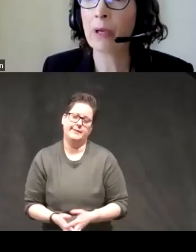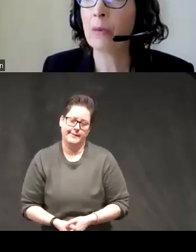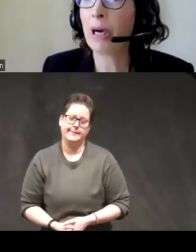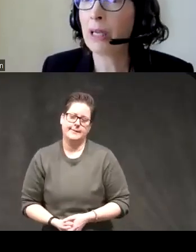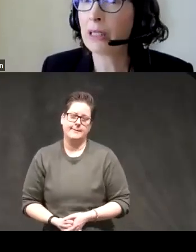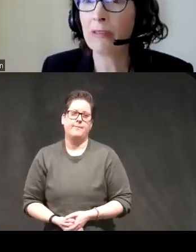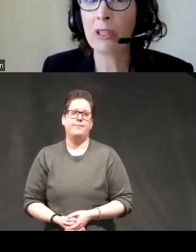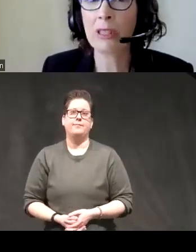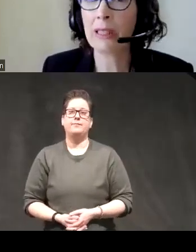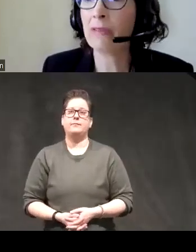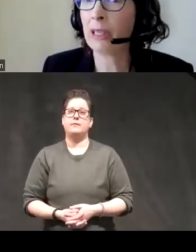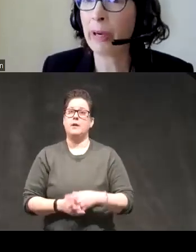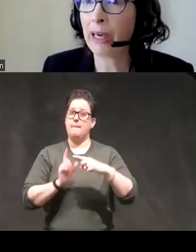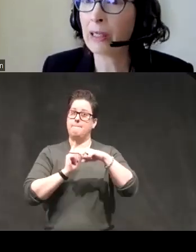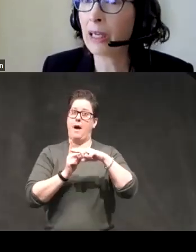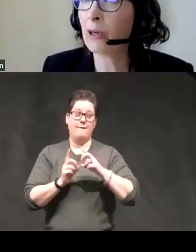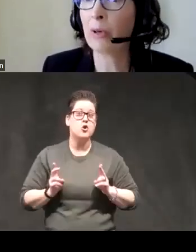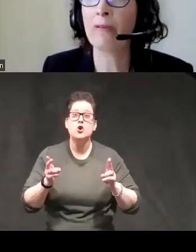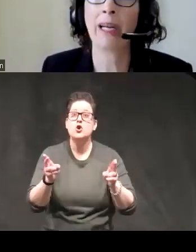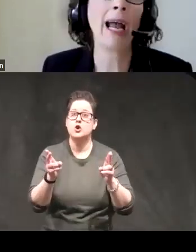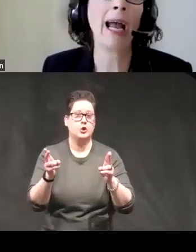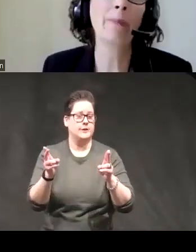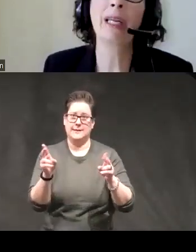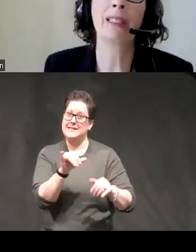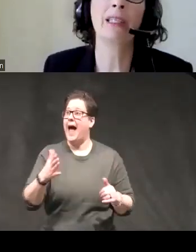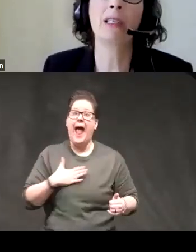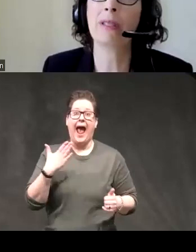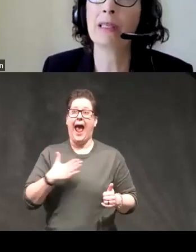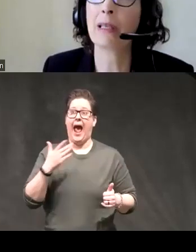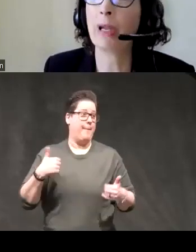um positive urgency very parallel when I'm very happy I tend to do things that